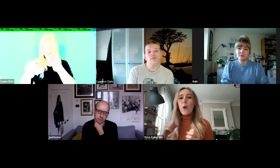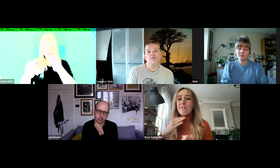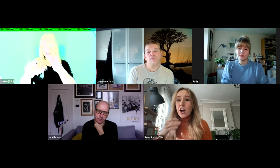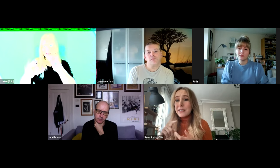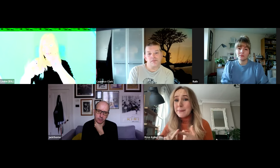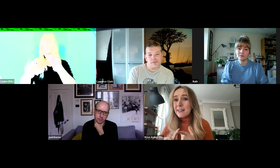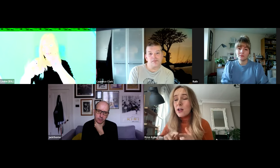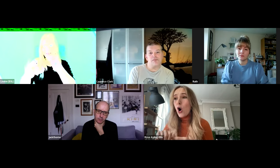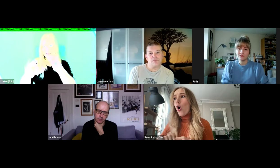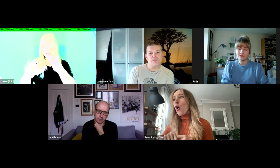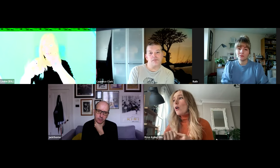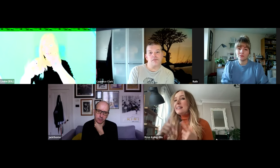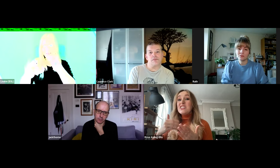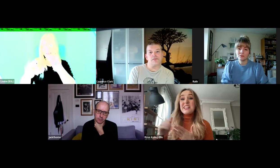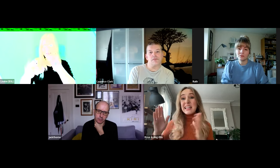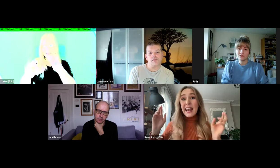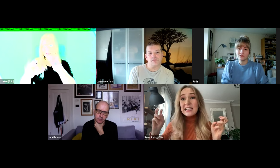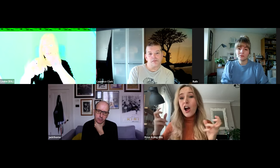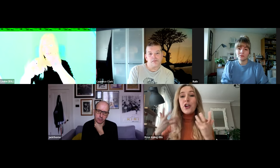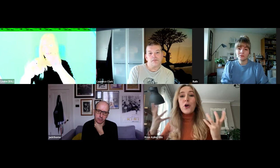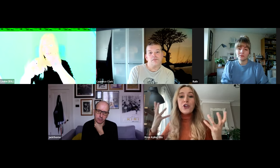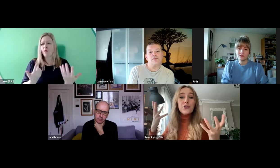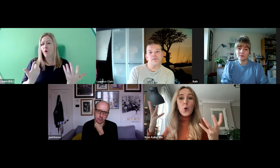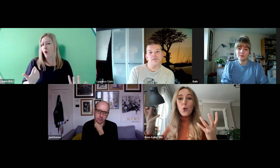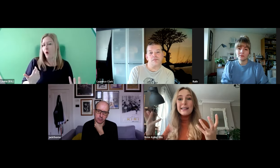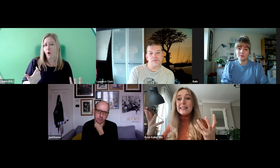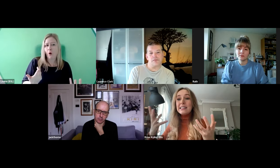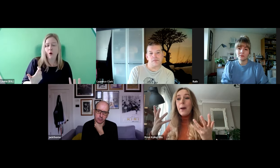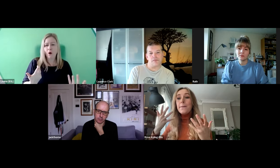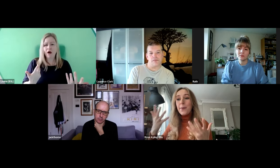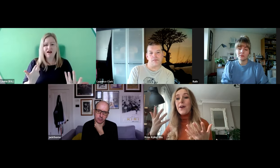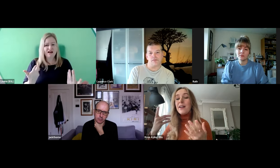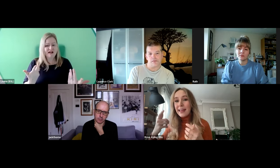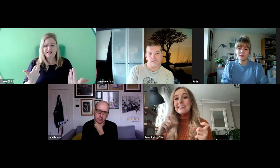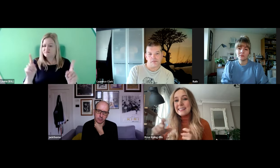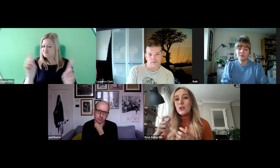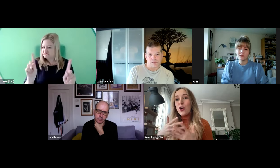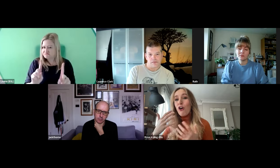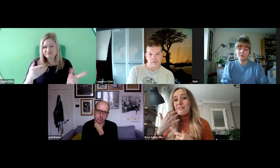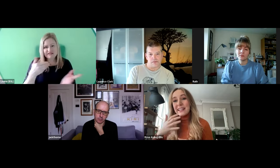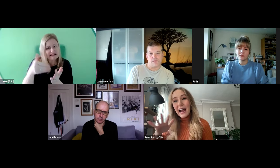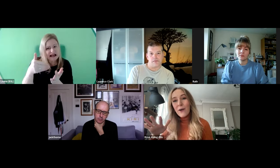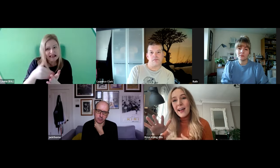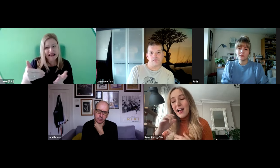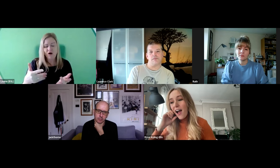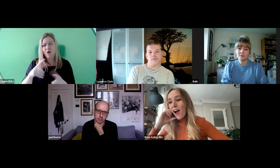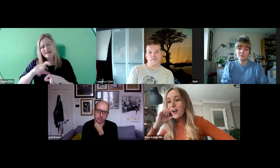don't have enough experience." I don't know what it is, but there's still a lot of fear